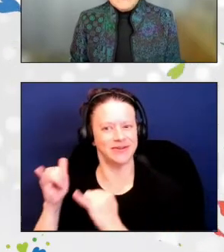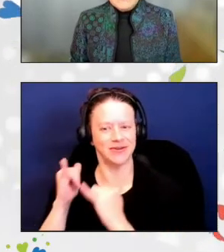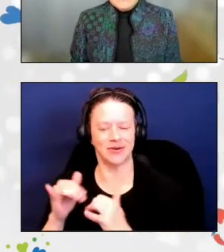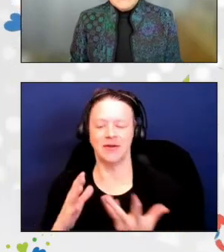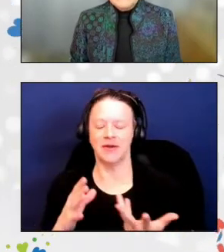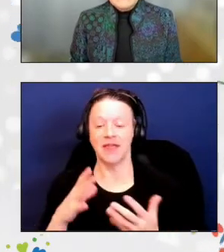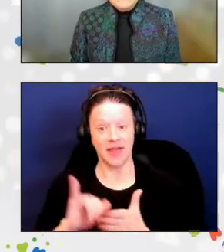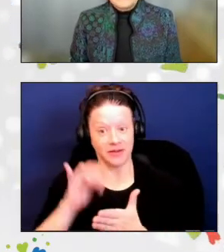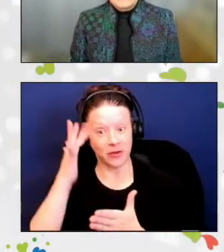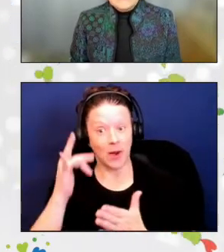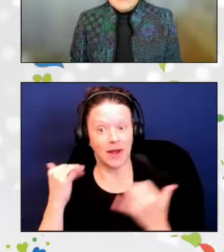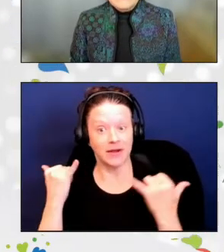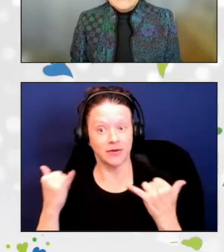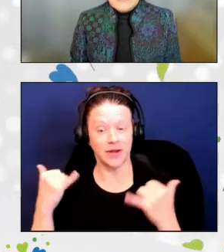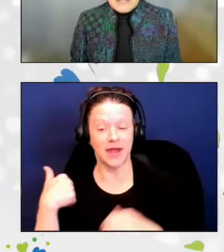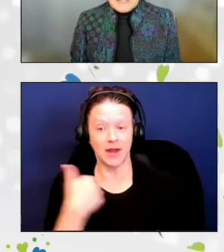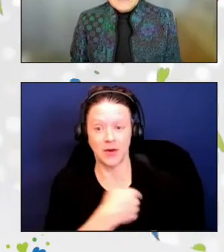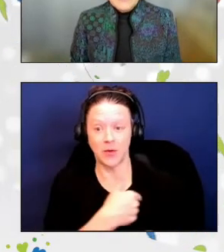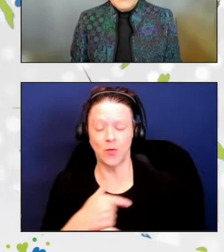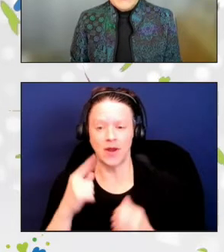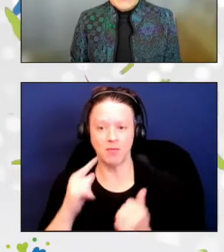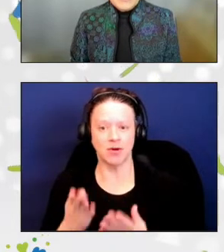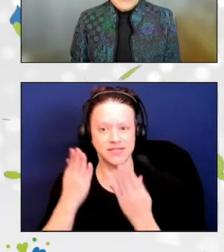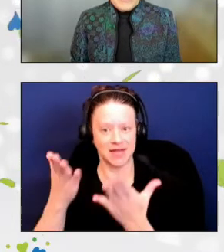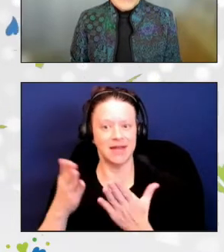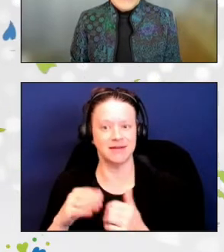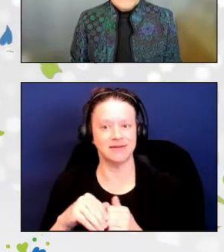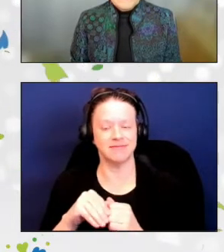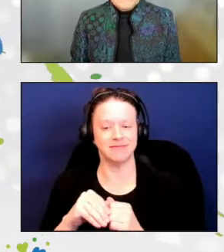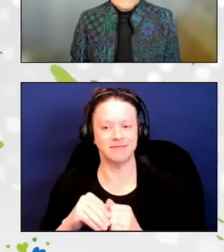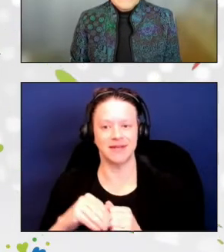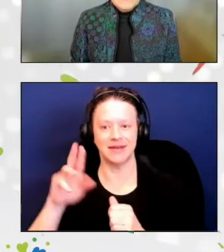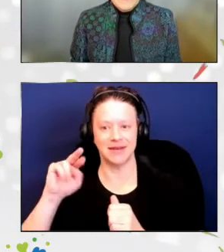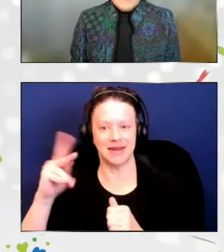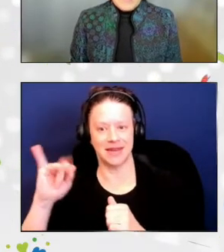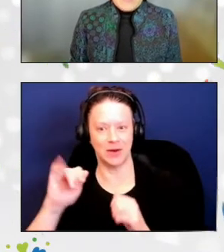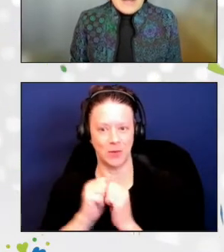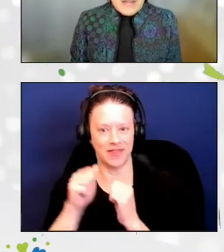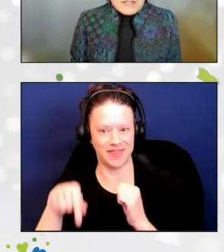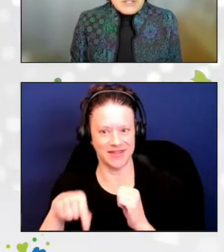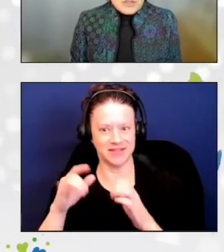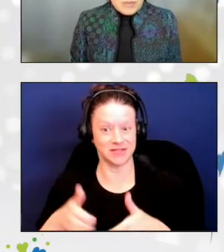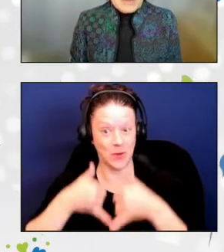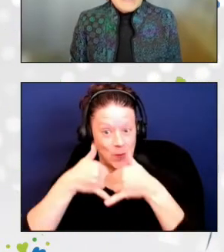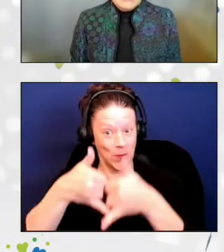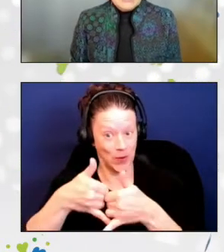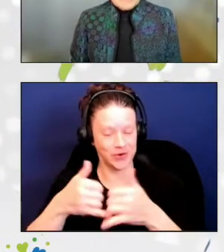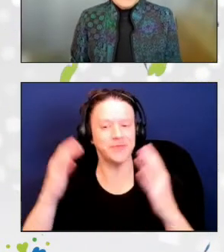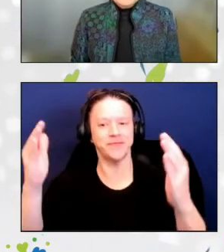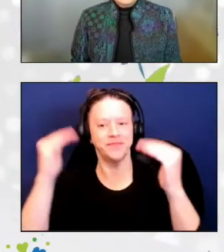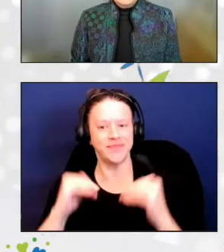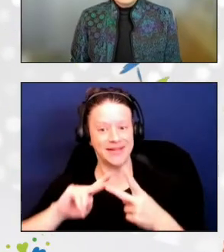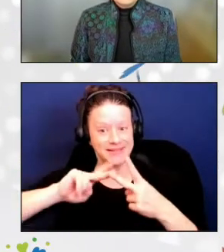that ACL presents Nikki with this award. Our next AAA Champion Award